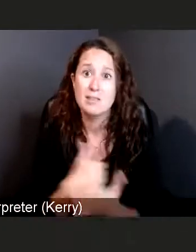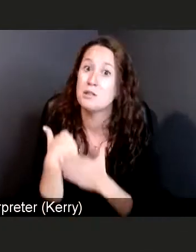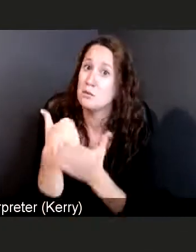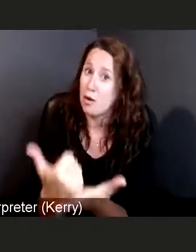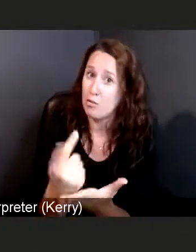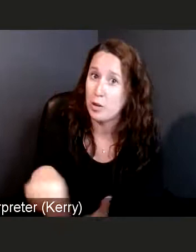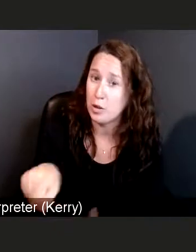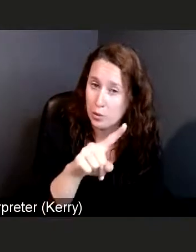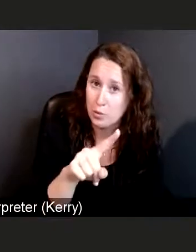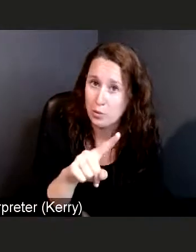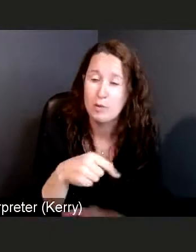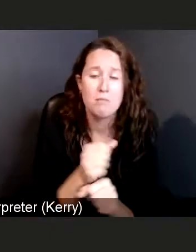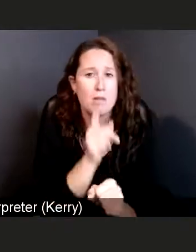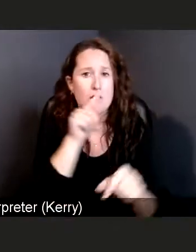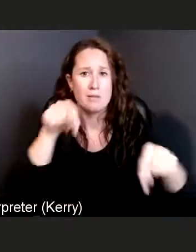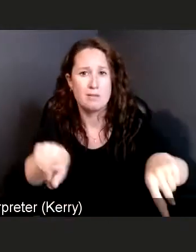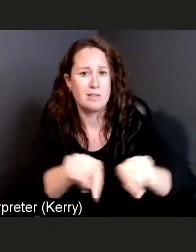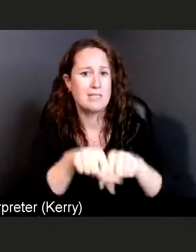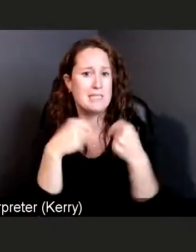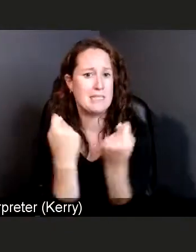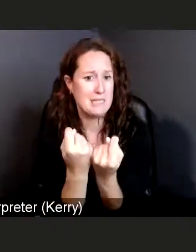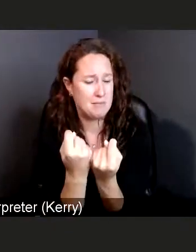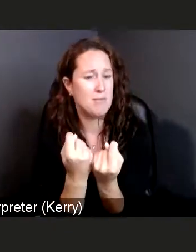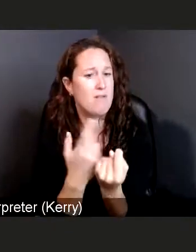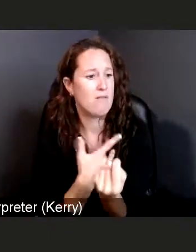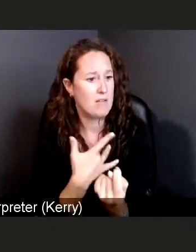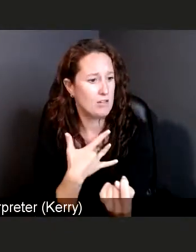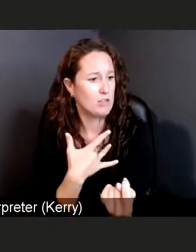that our team is, is, is supported.